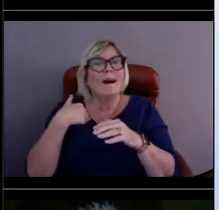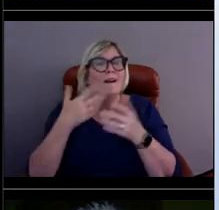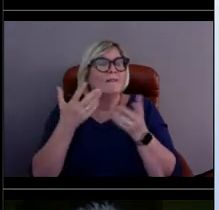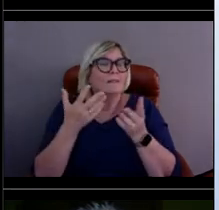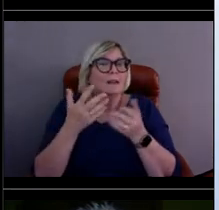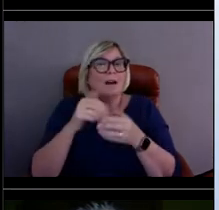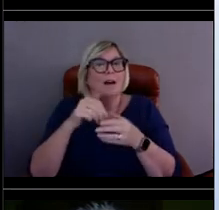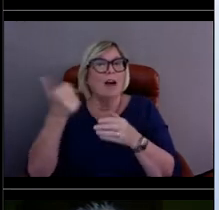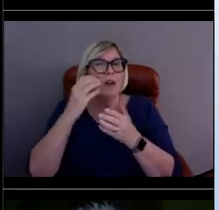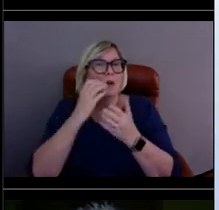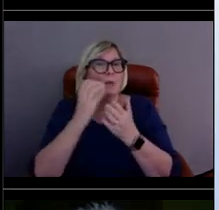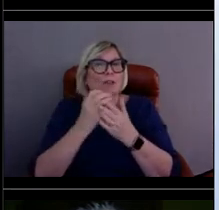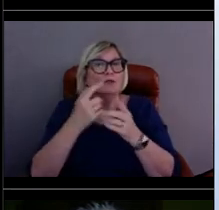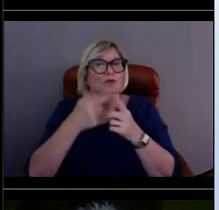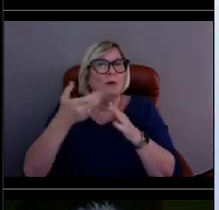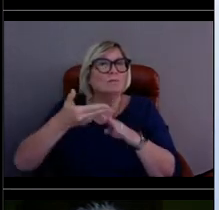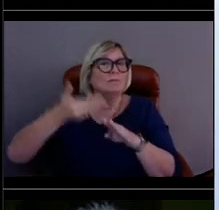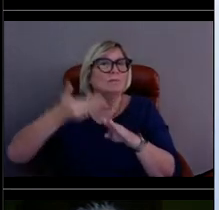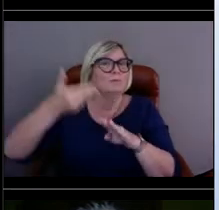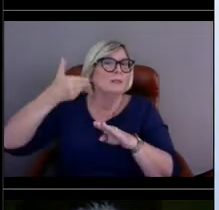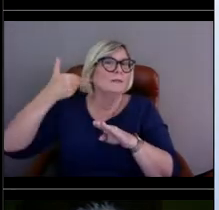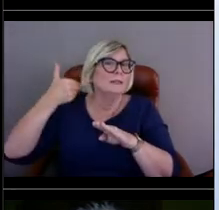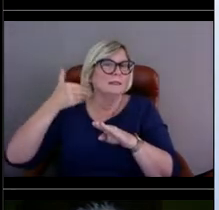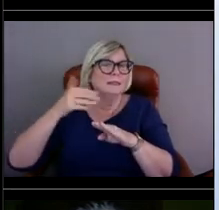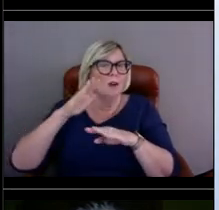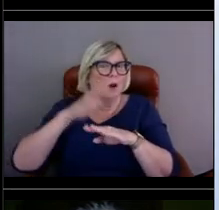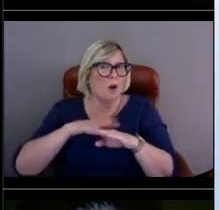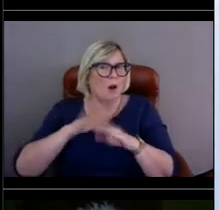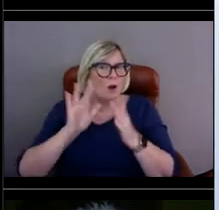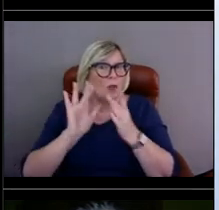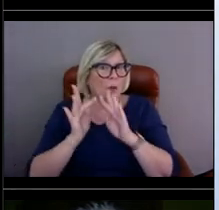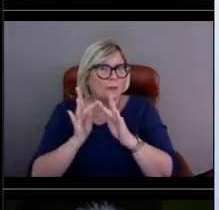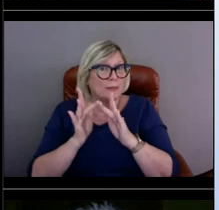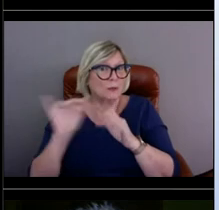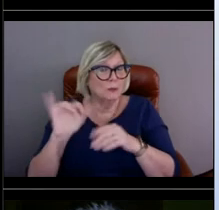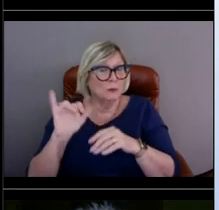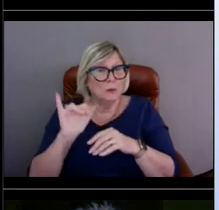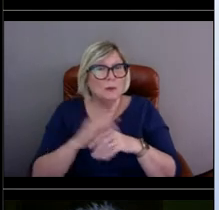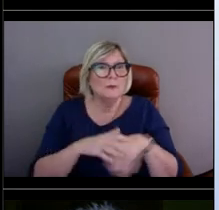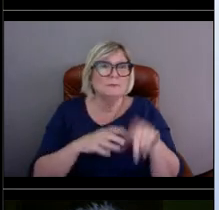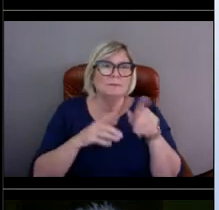on the website as well? Do you know? Unfortunately, I think it's only